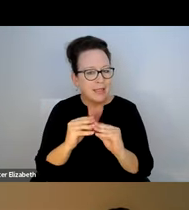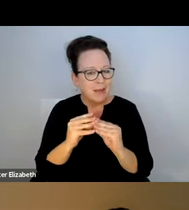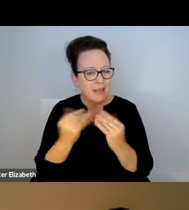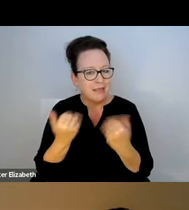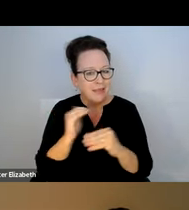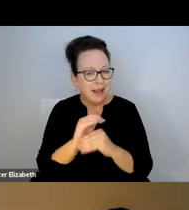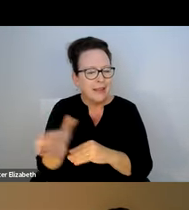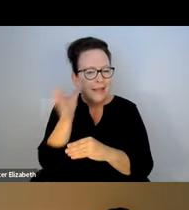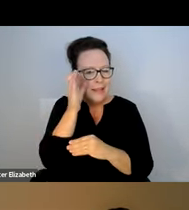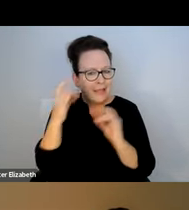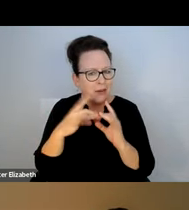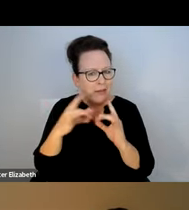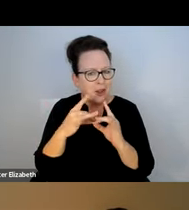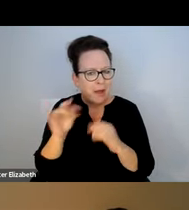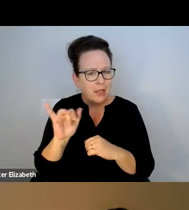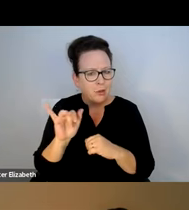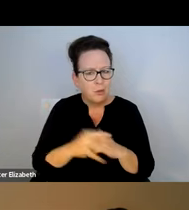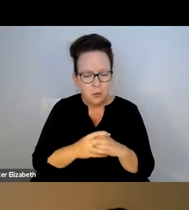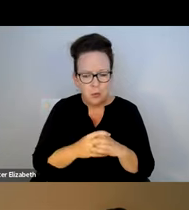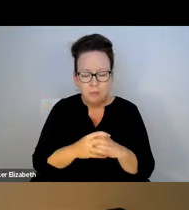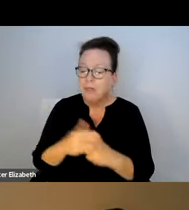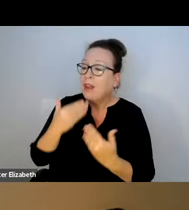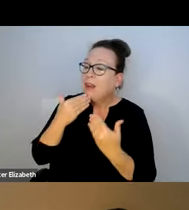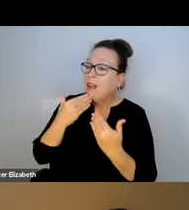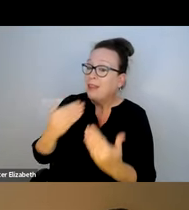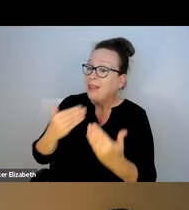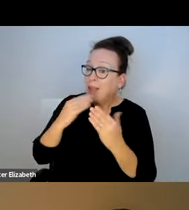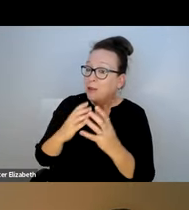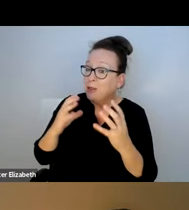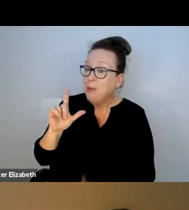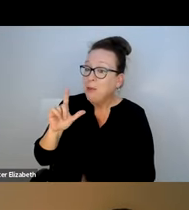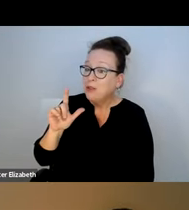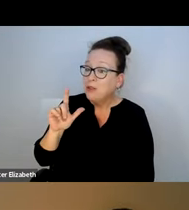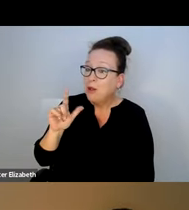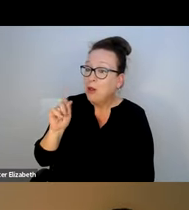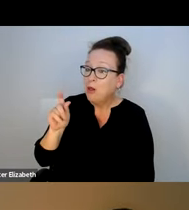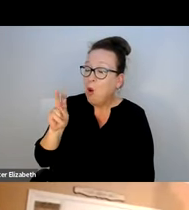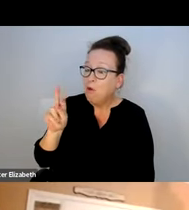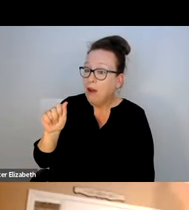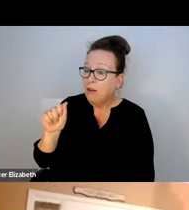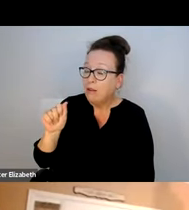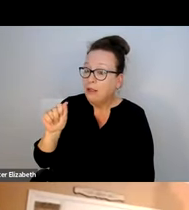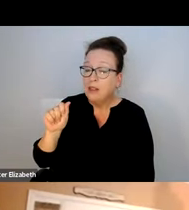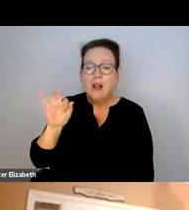GENERAL MANAGER IS ON HIS WAY AND WILL BE JOINING US TO HEAR FEEDBACK IN A FEW MINUTES AS WELL.